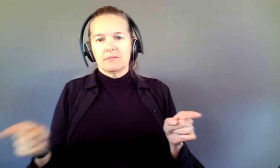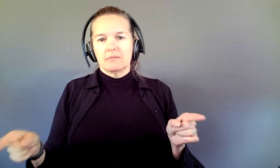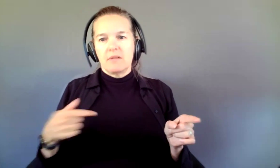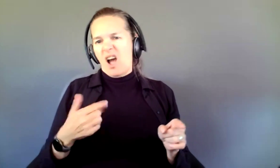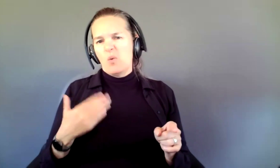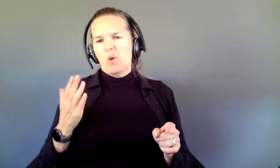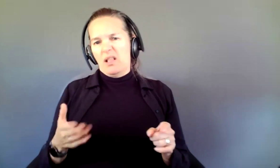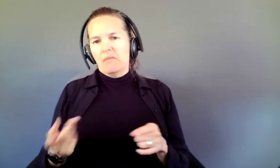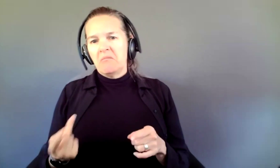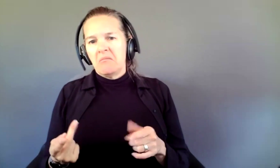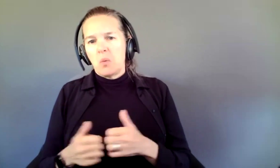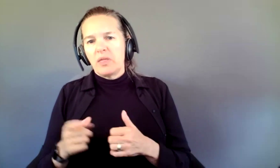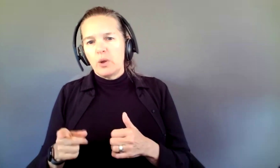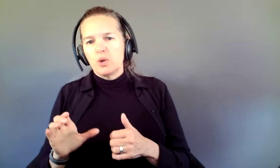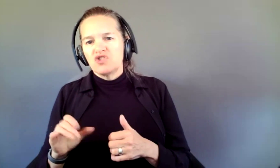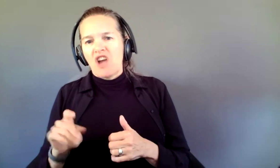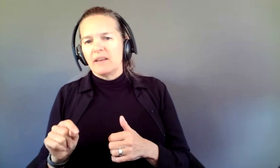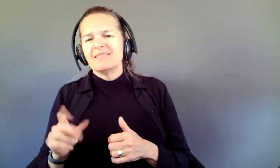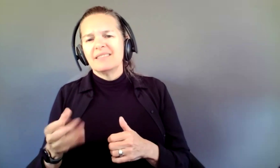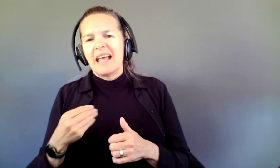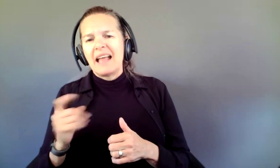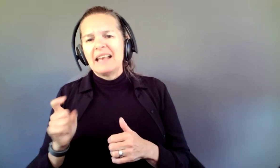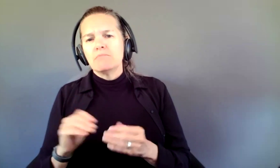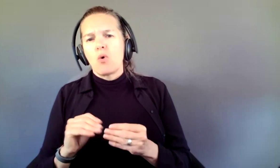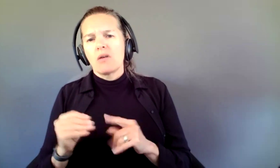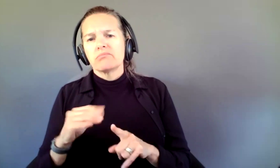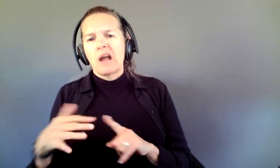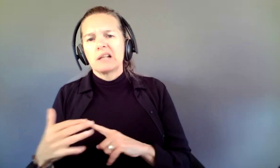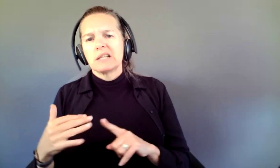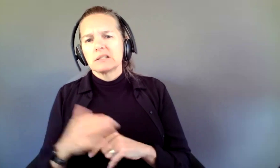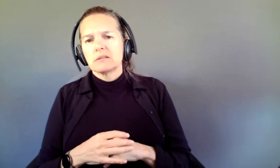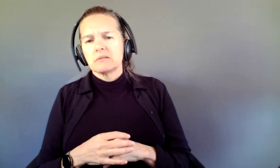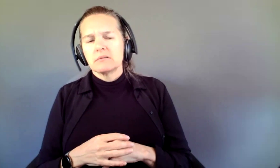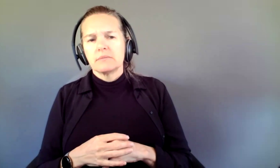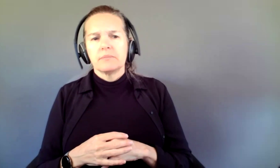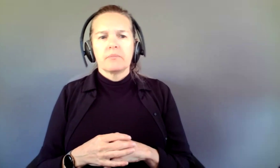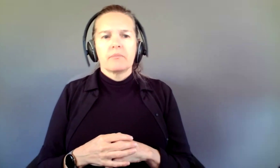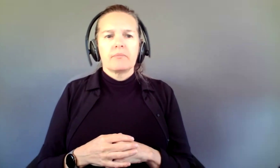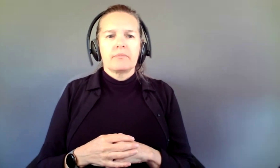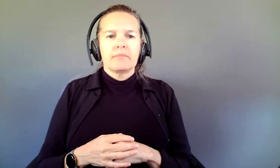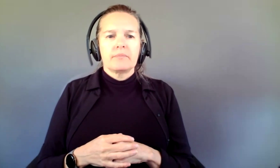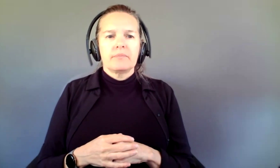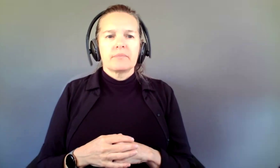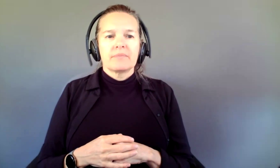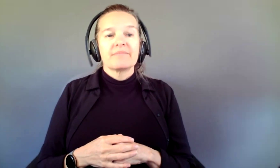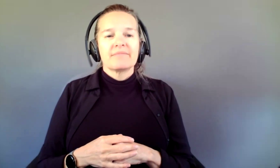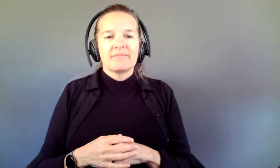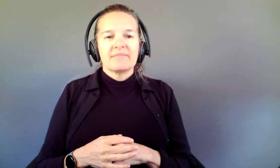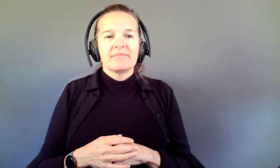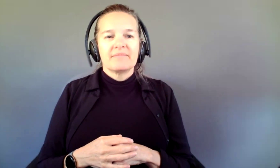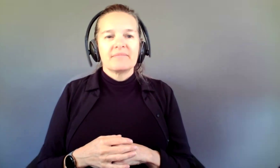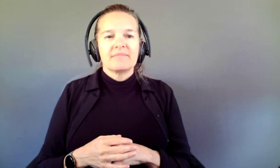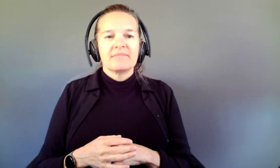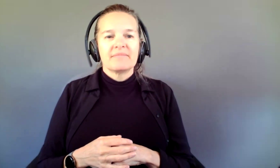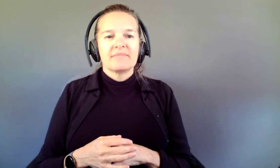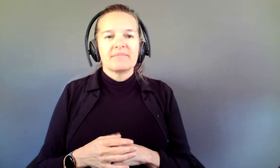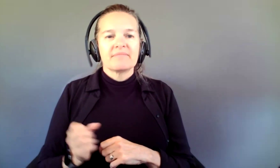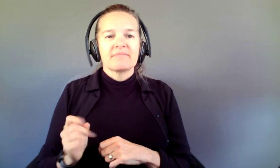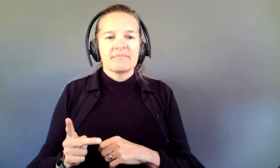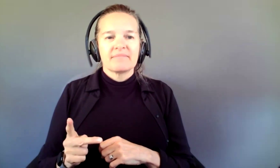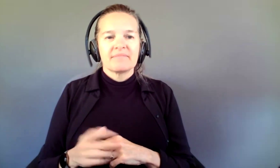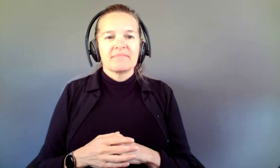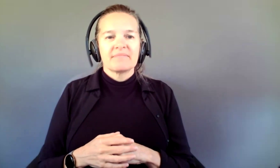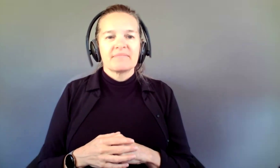if you can just give me a little context. QUITA: So, artists who are part of presenting